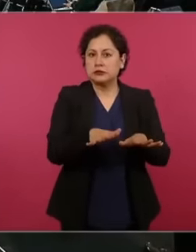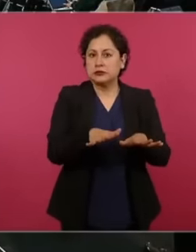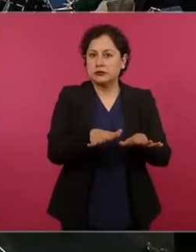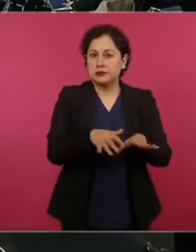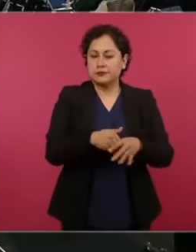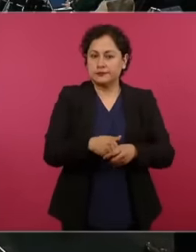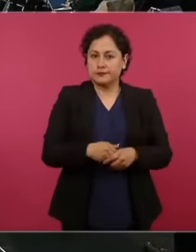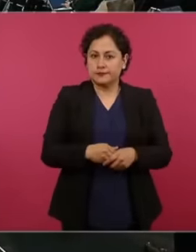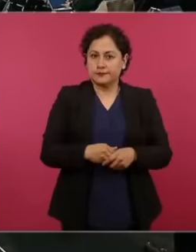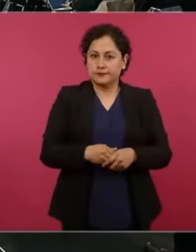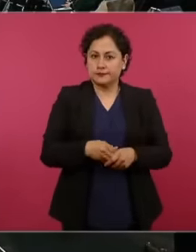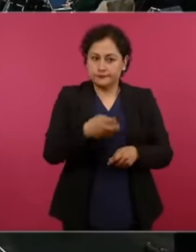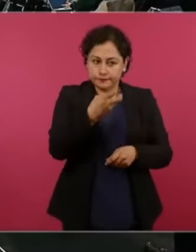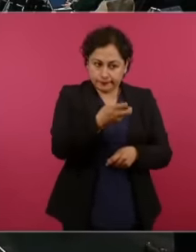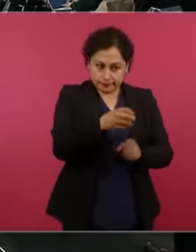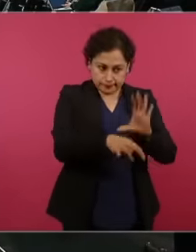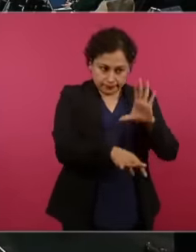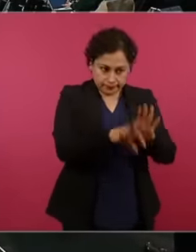that help a lot to